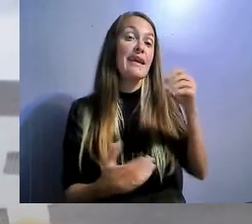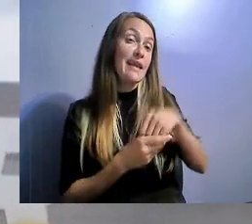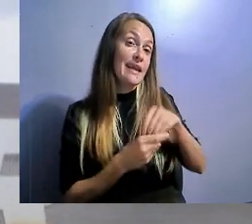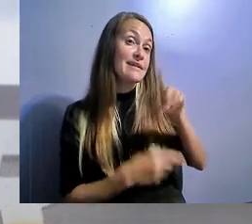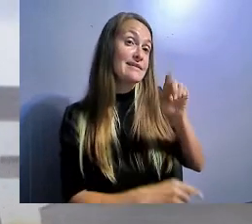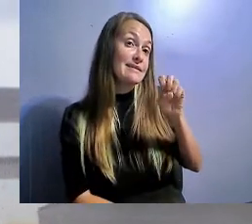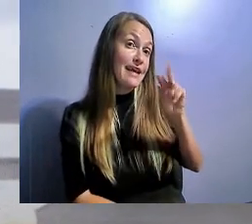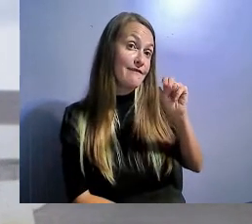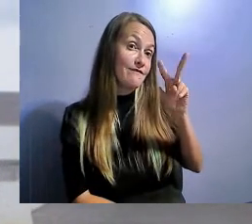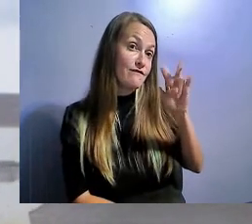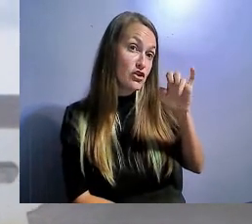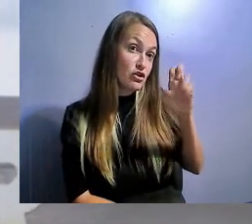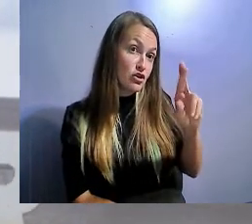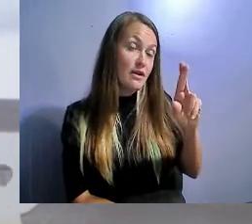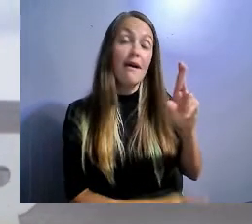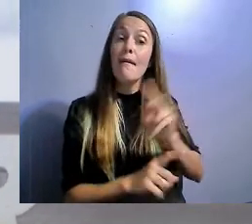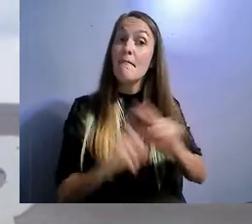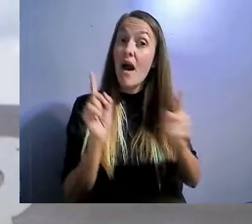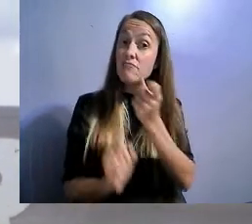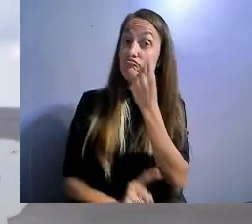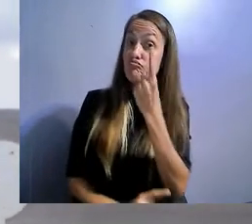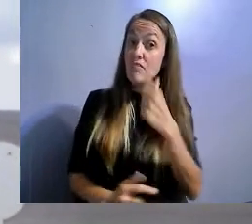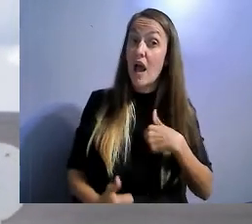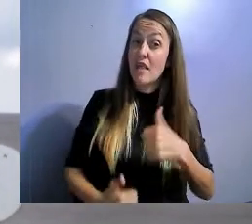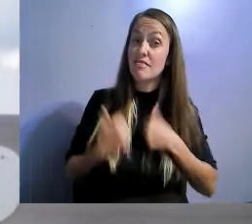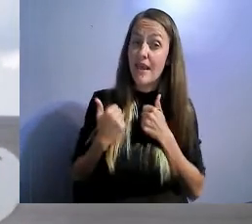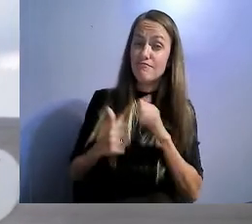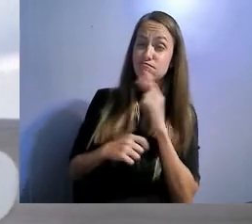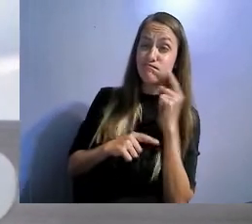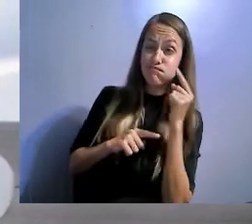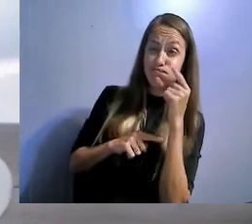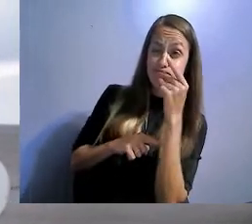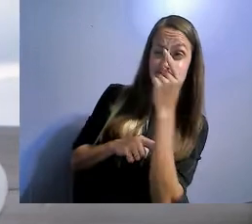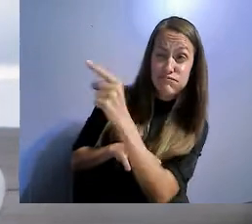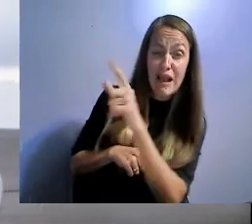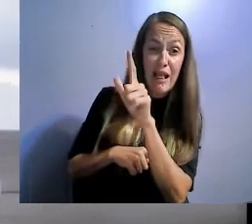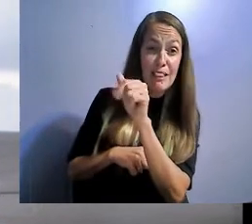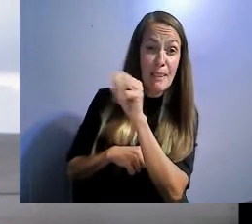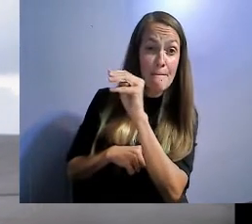Thanks to technology, I am able to do my job located in rural